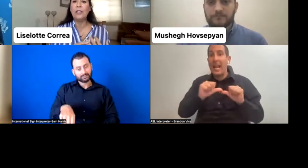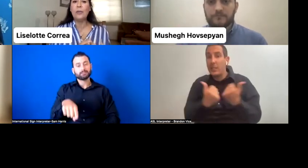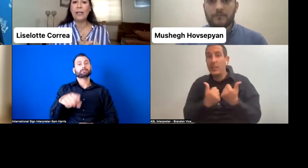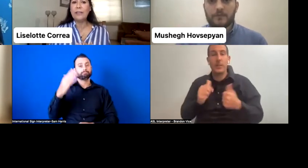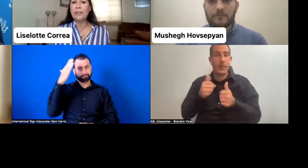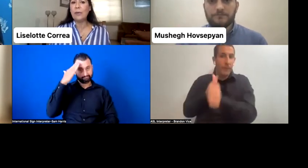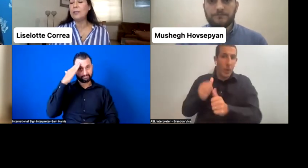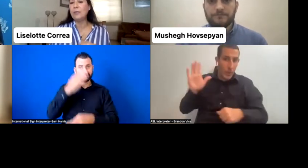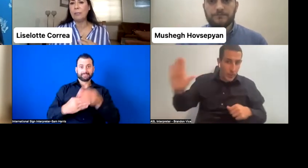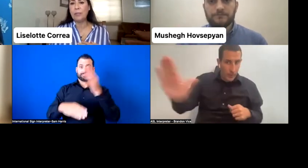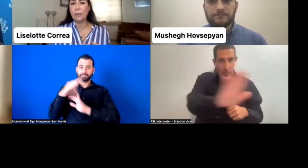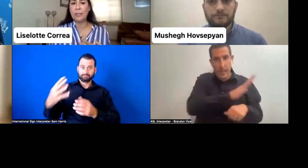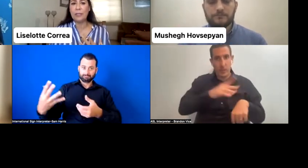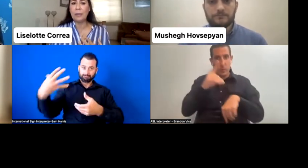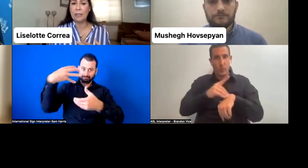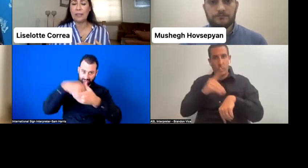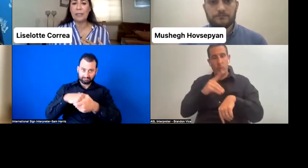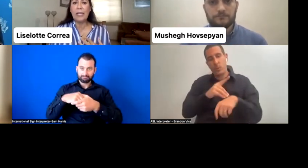to guarantee the rights of the persons with disabilities.